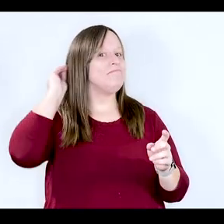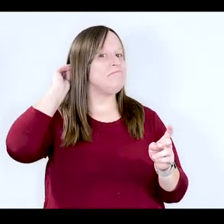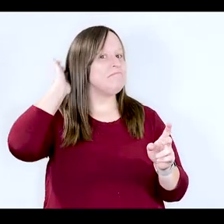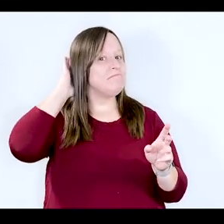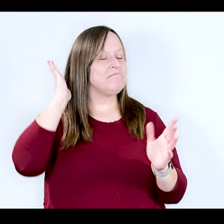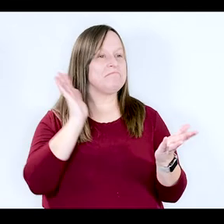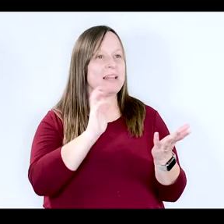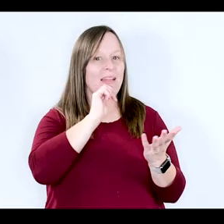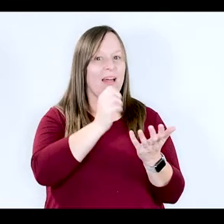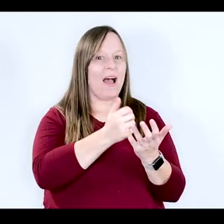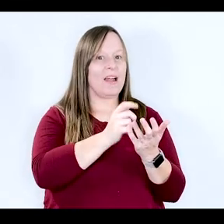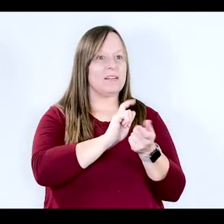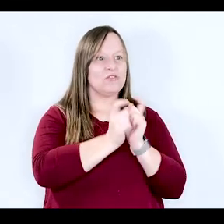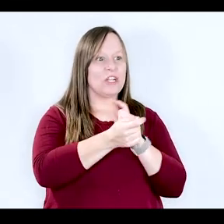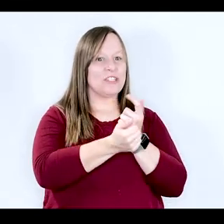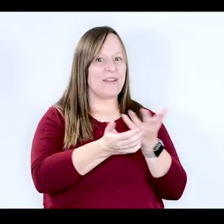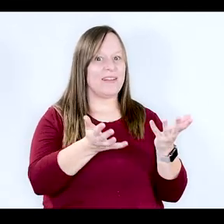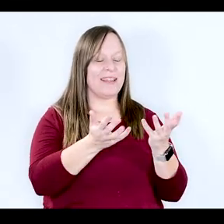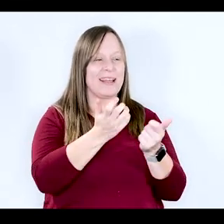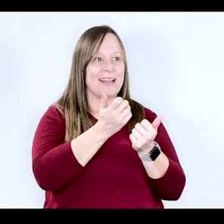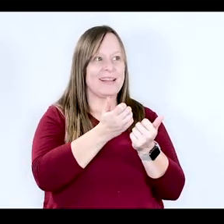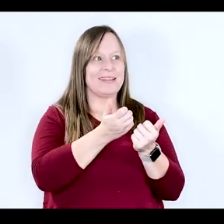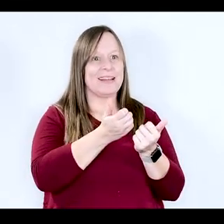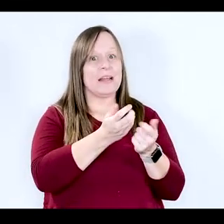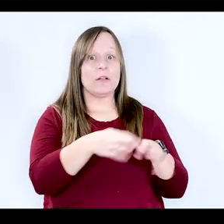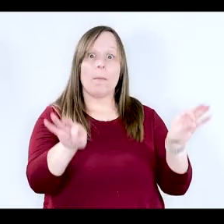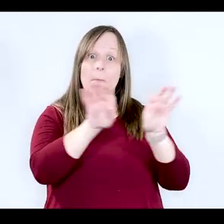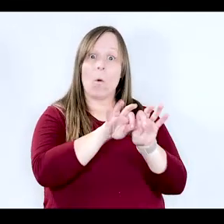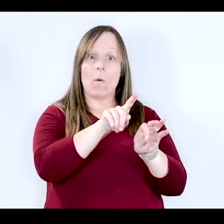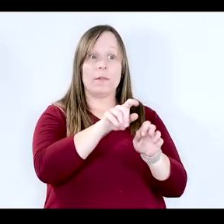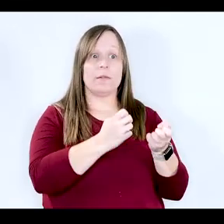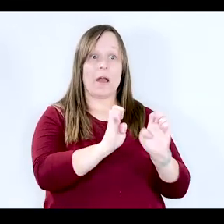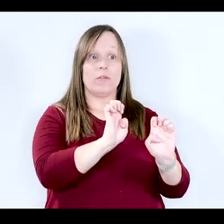back of our minds is that while it's really important that these efforts are